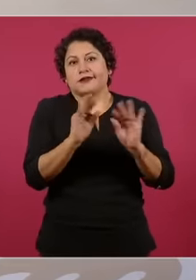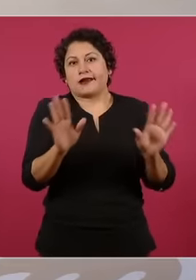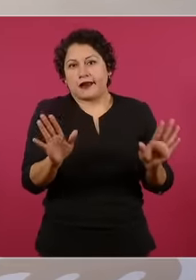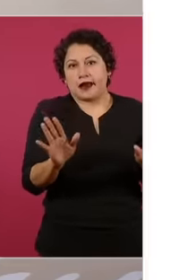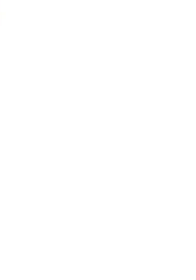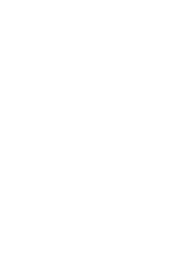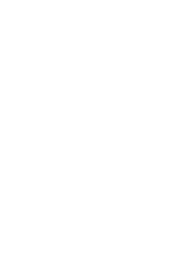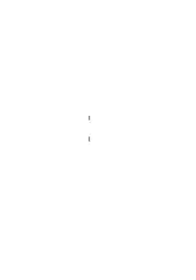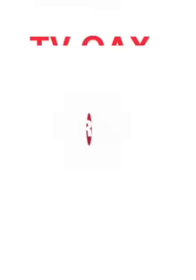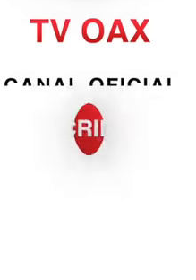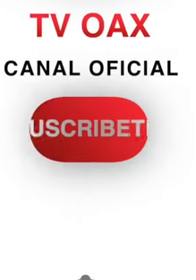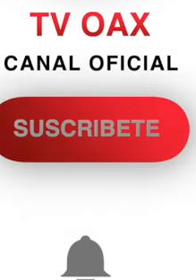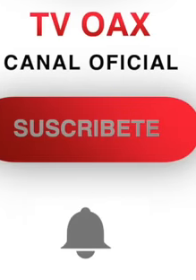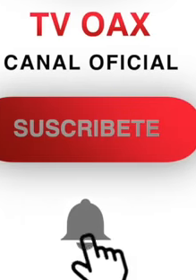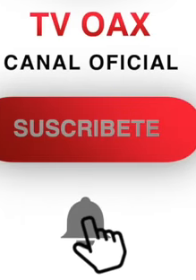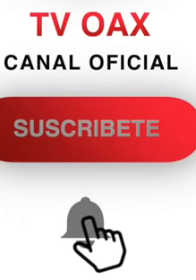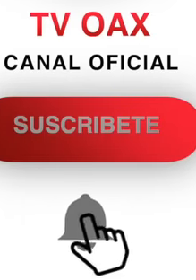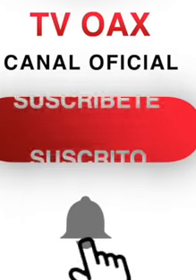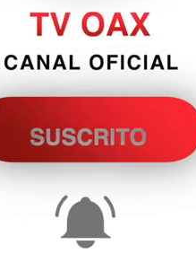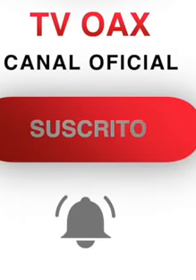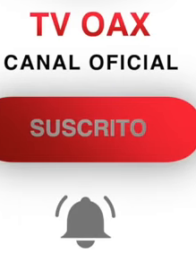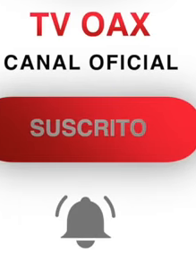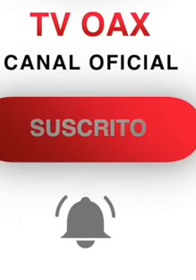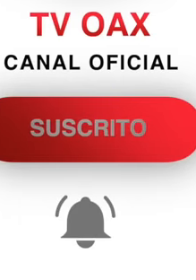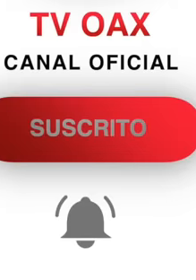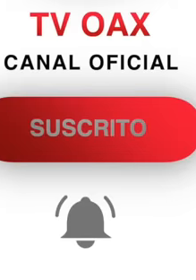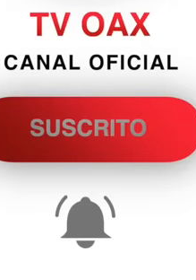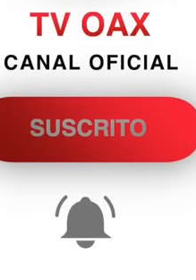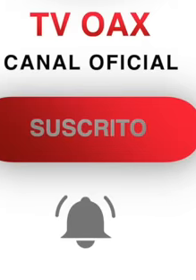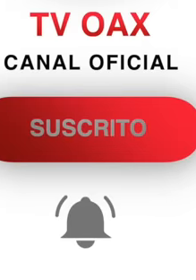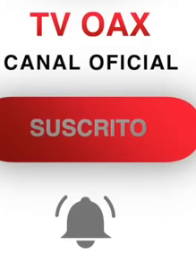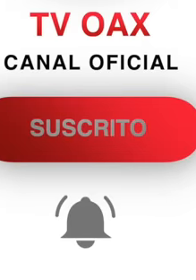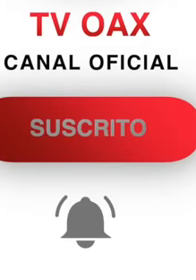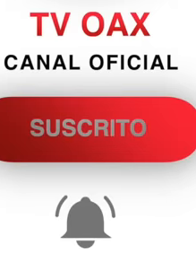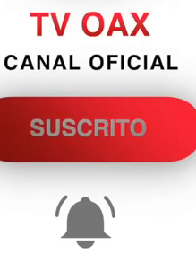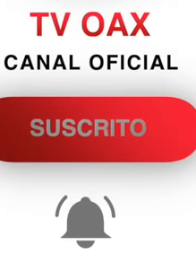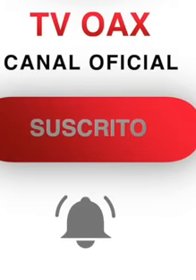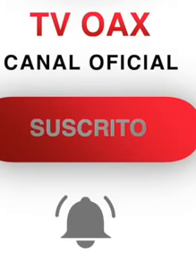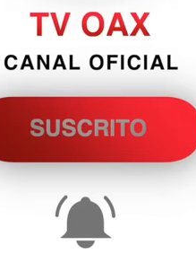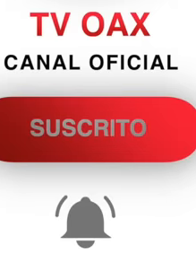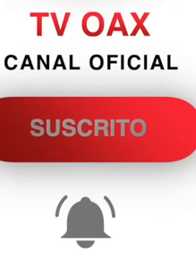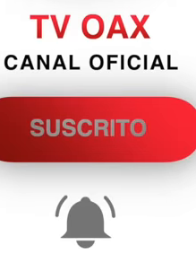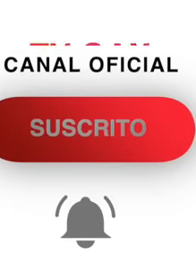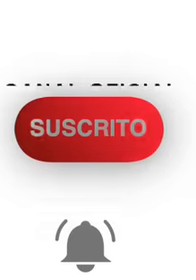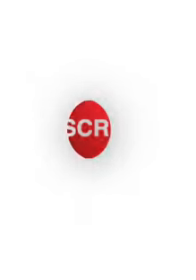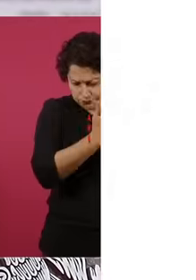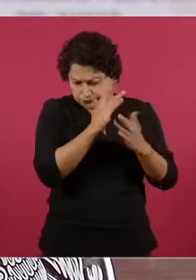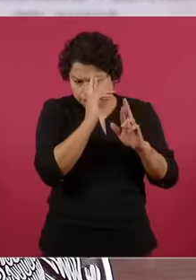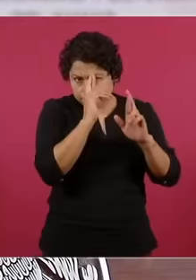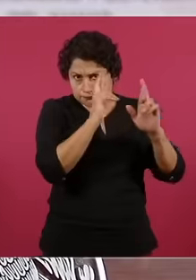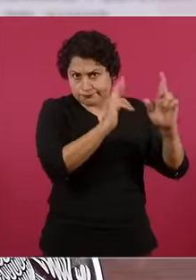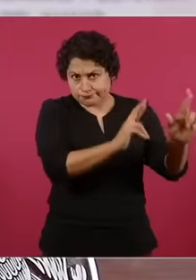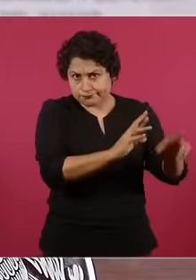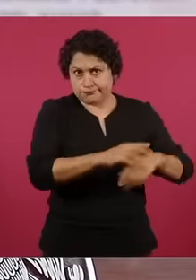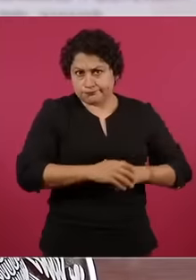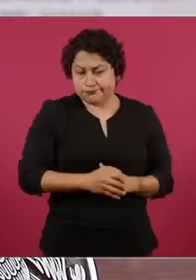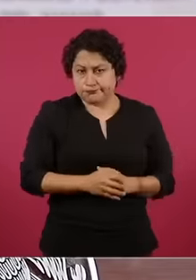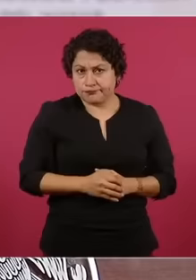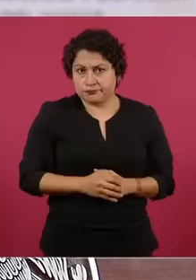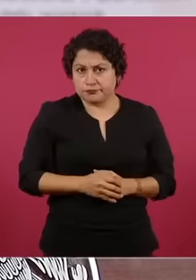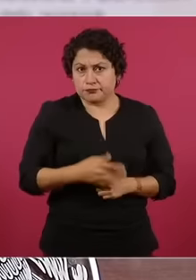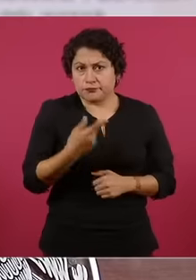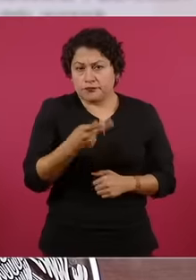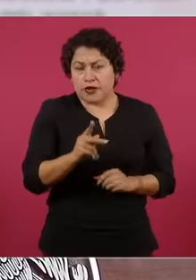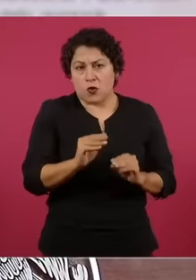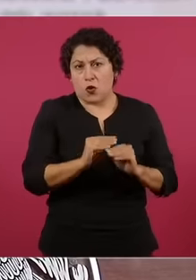with all due respect, well. They don't want the judiciary to be reformed,